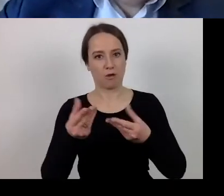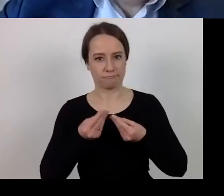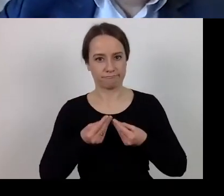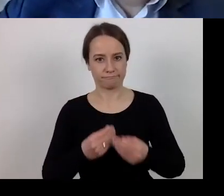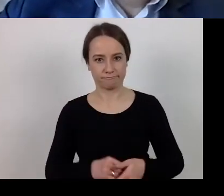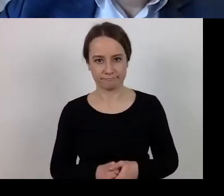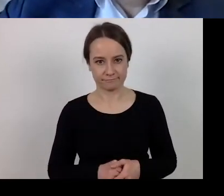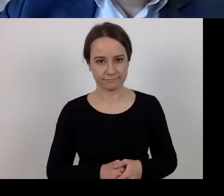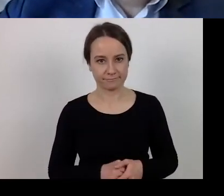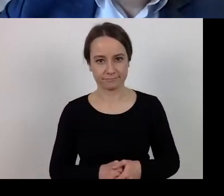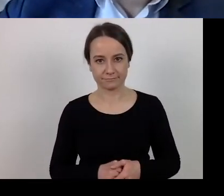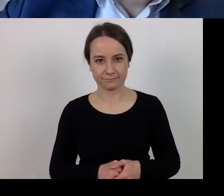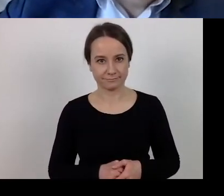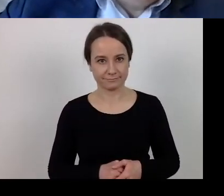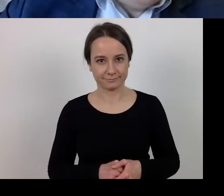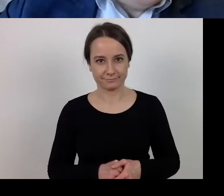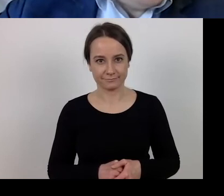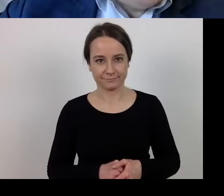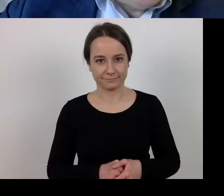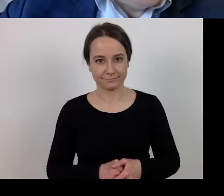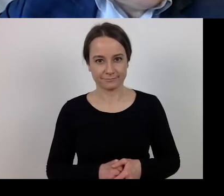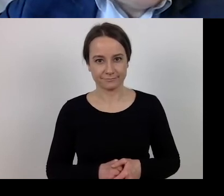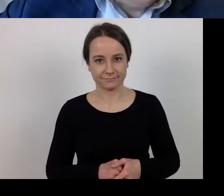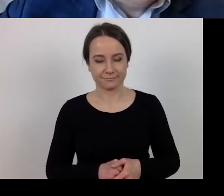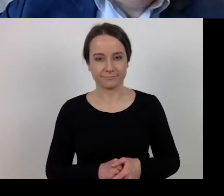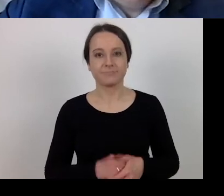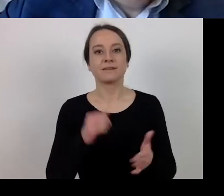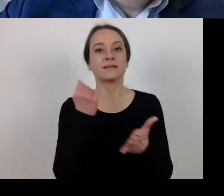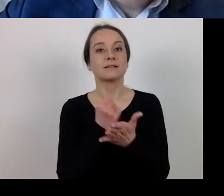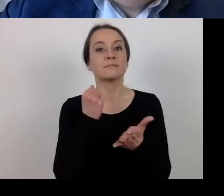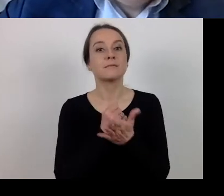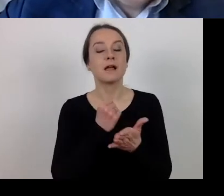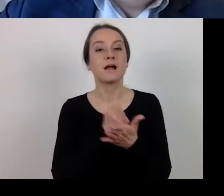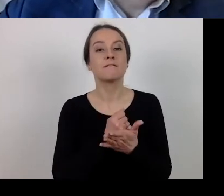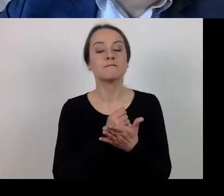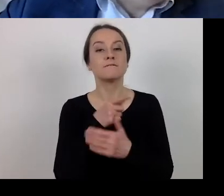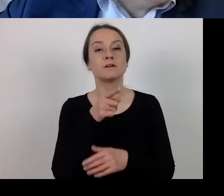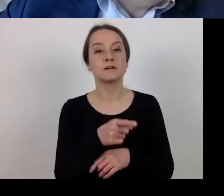We are talking about deadlines now.